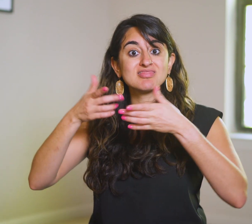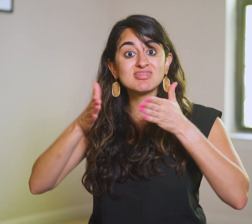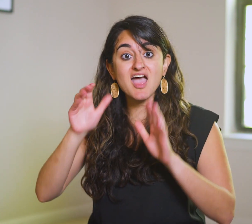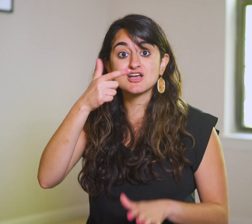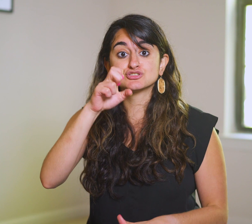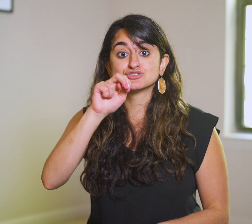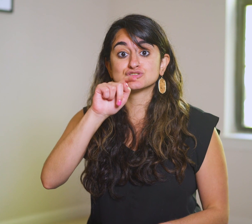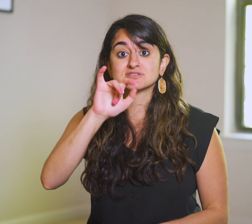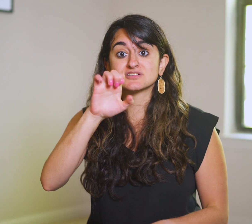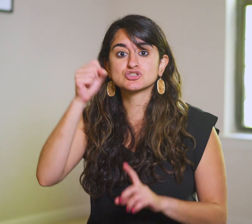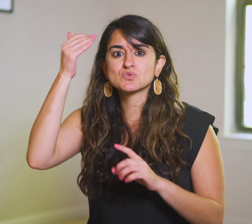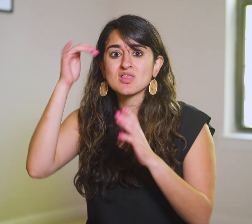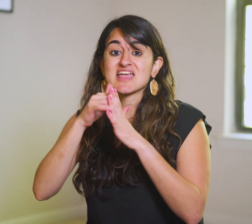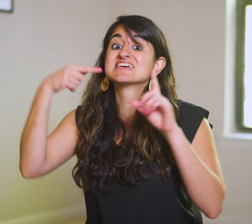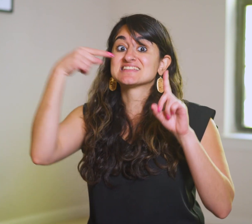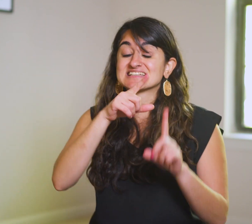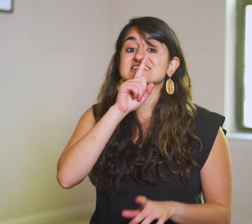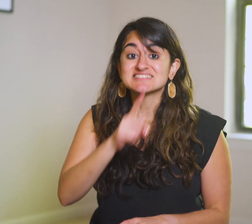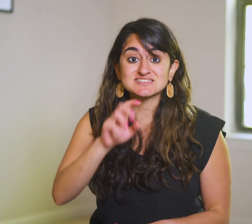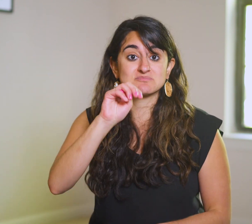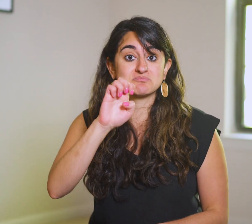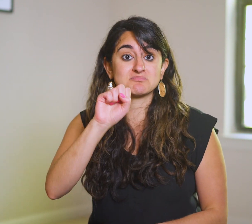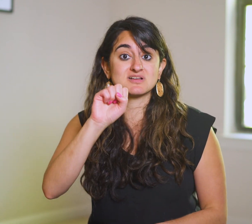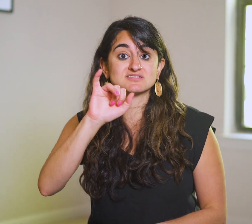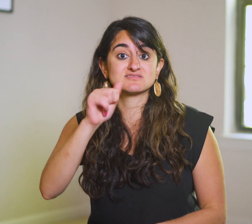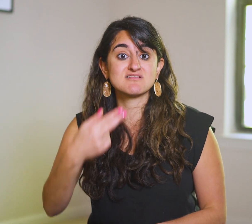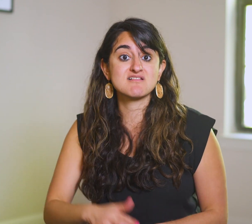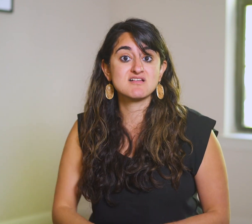to let the Gentiles know He’s the Messiah